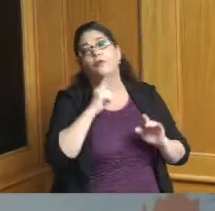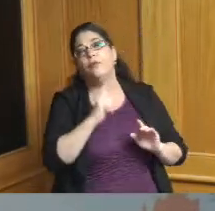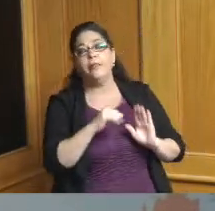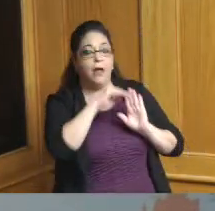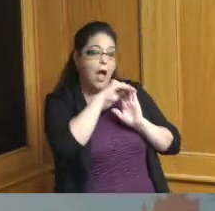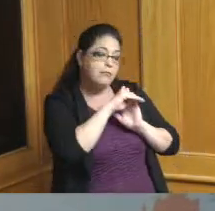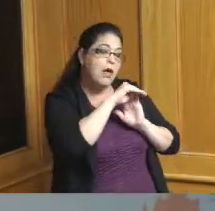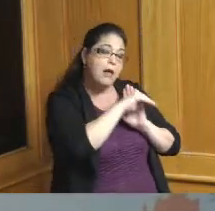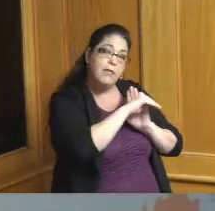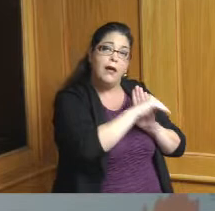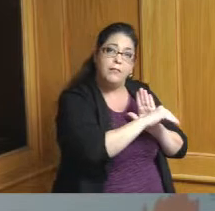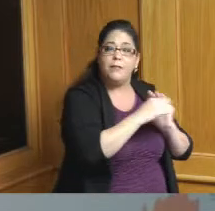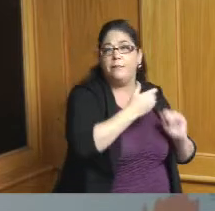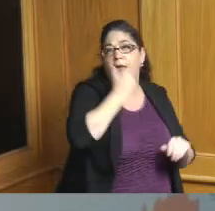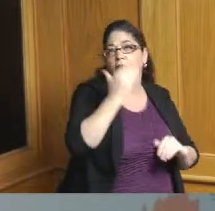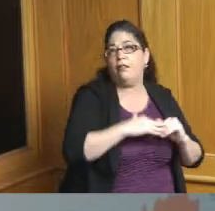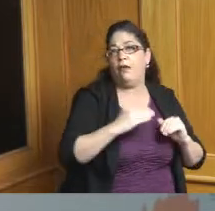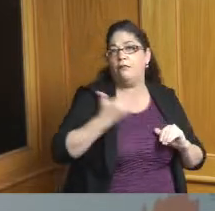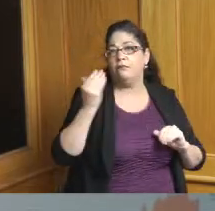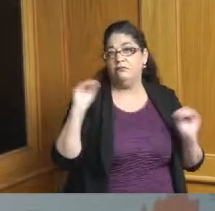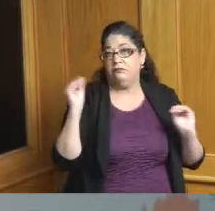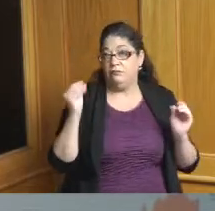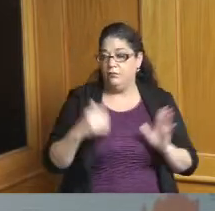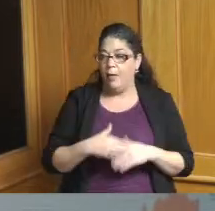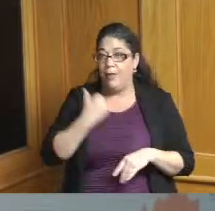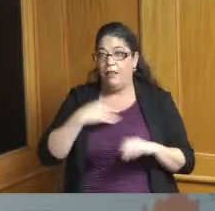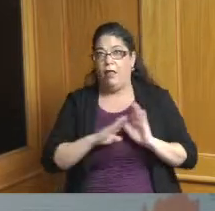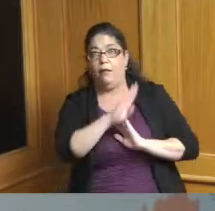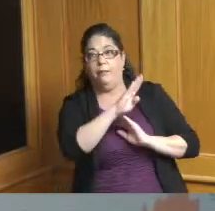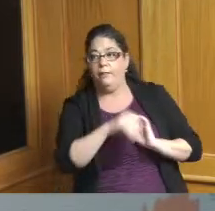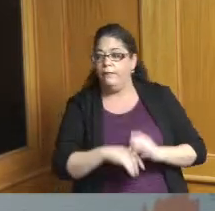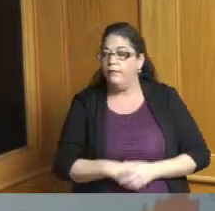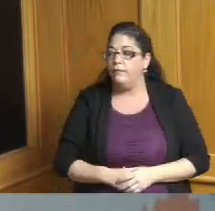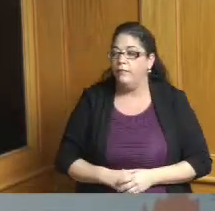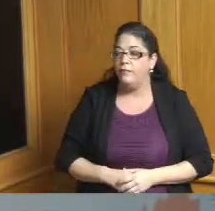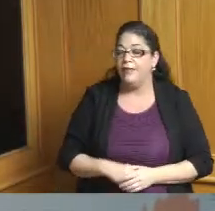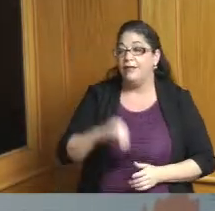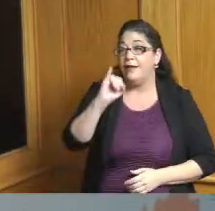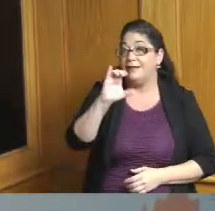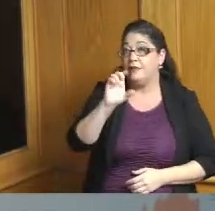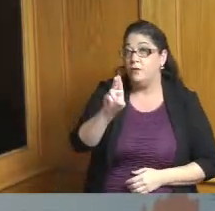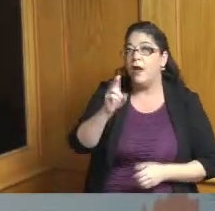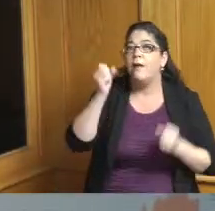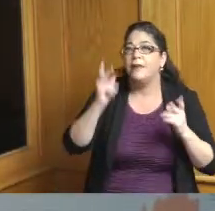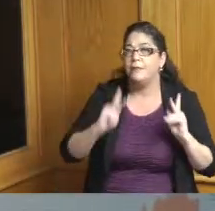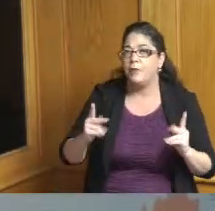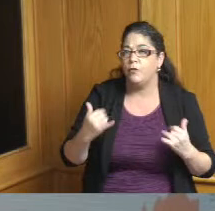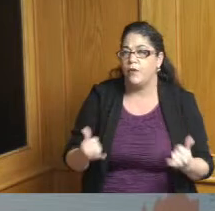the continued growth that we've had with regards to intensive care unit admissions we are at 164.